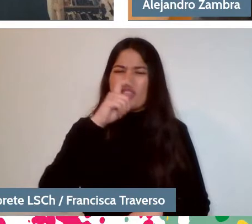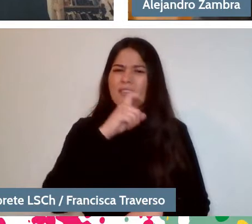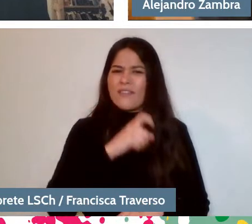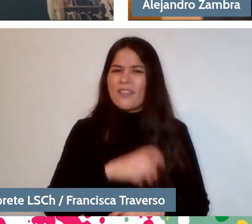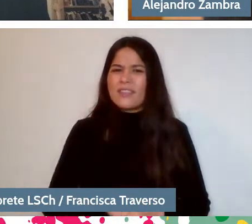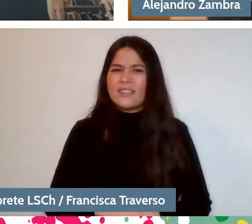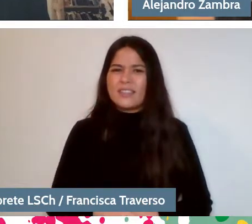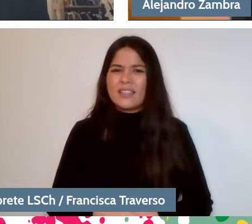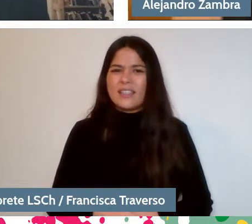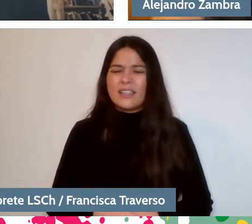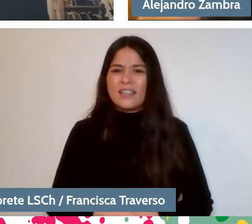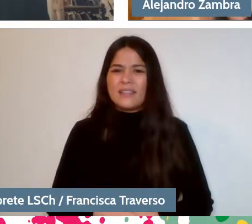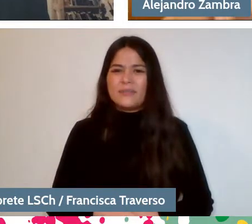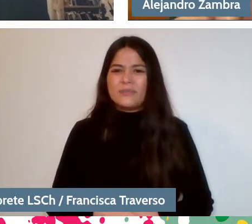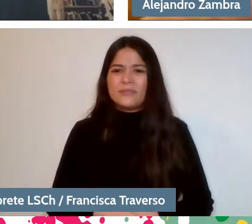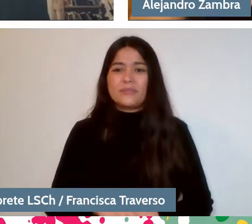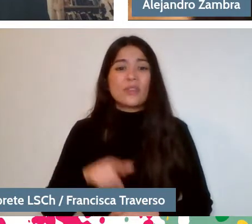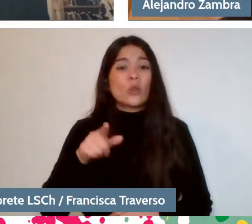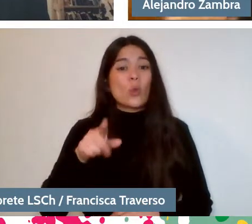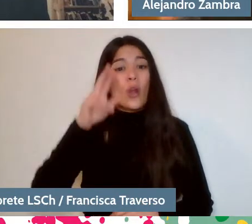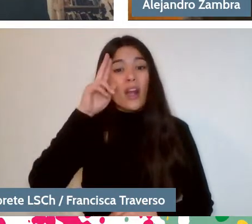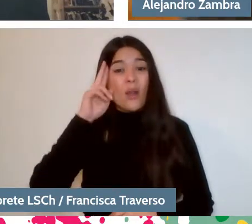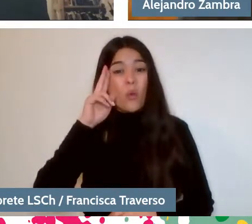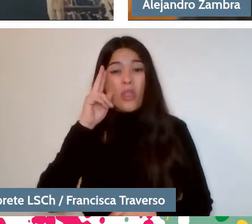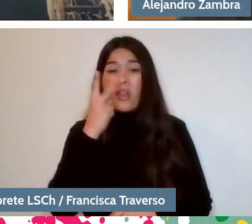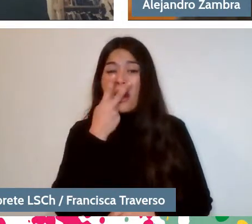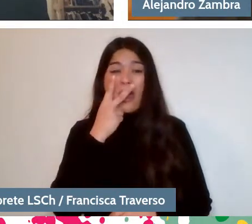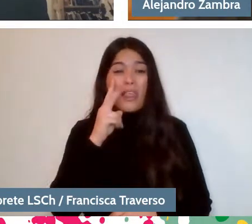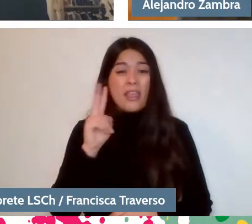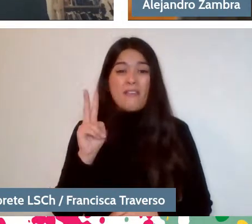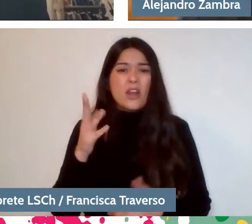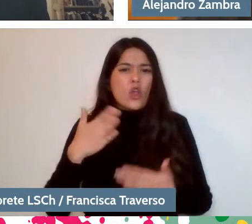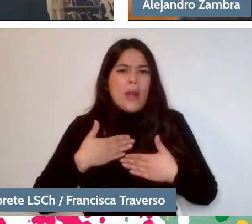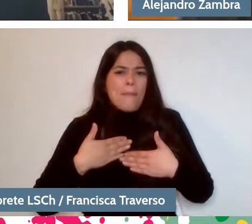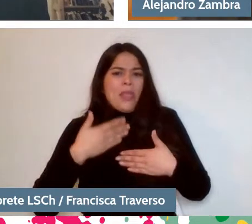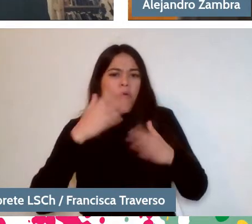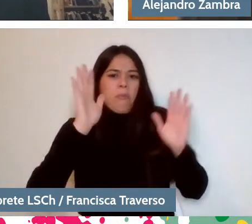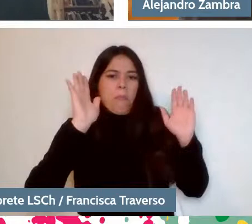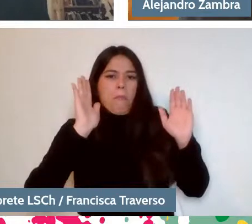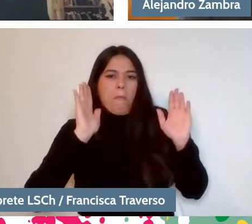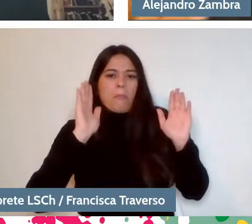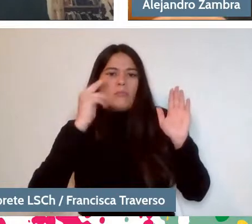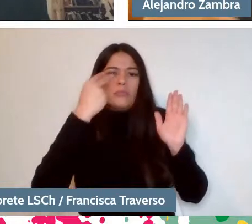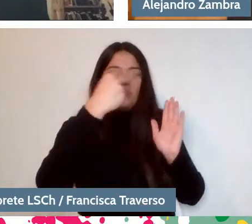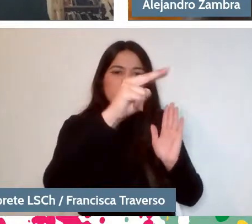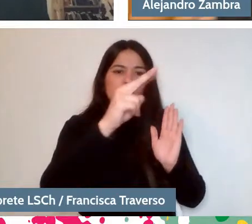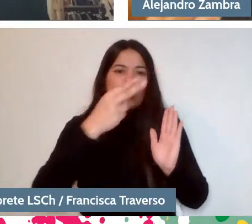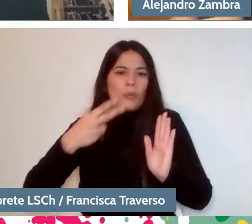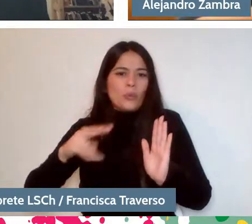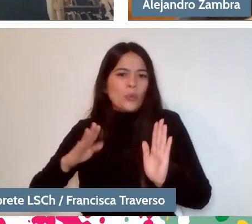I mean, your memory literally has nothing to do with mine. But it awakens memories in...